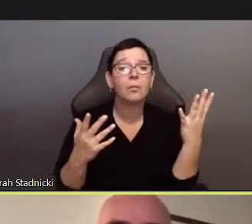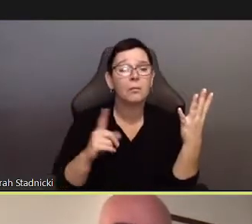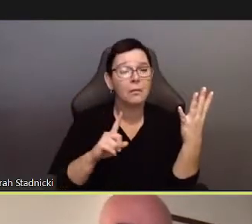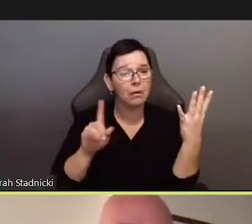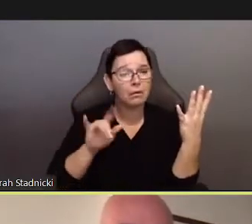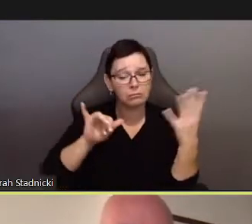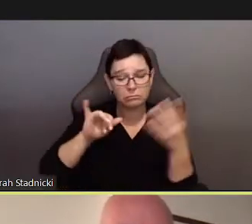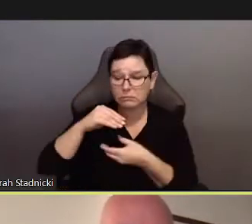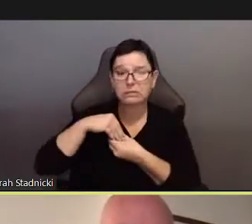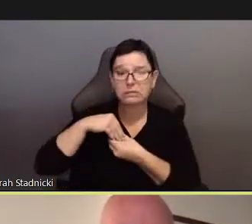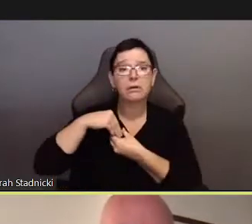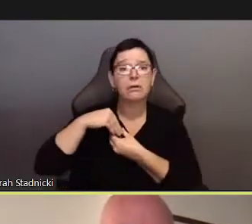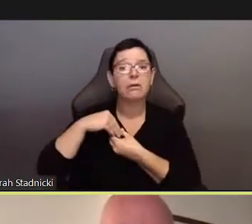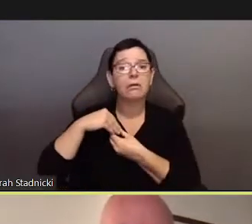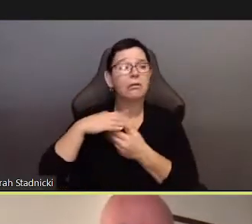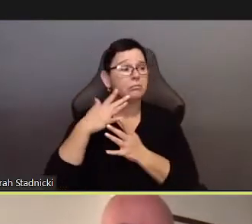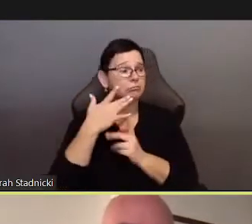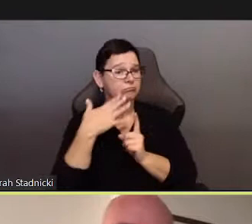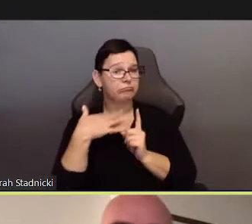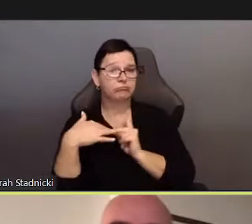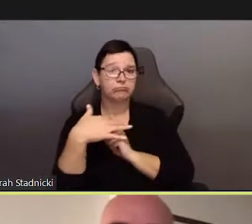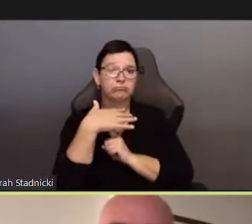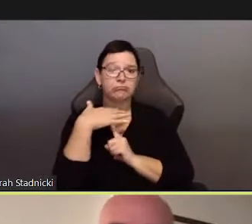the persistence of causing in the pandemic is enabled by the fact that you can do it alone,